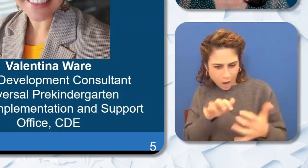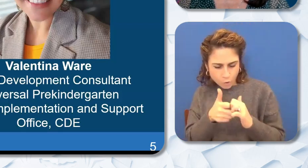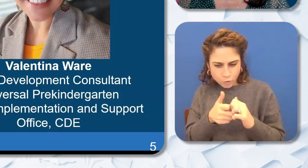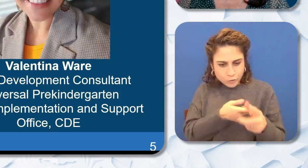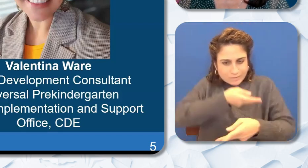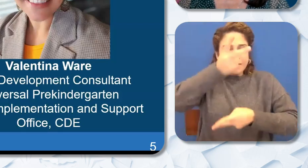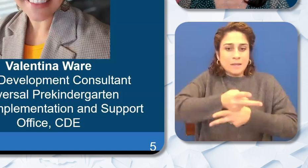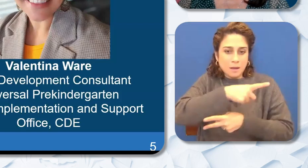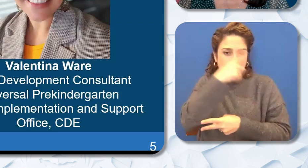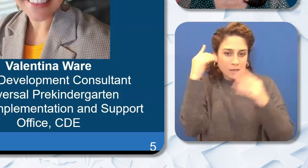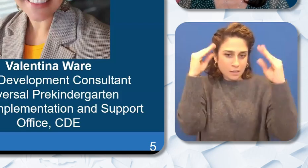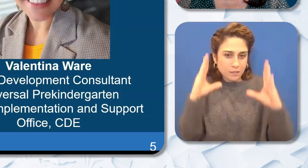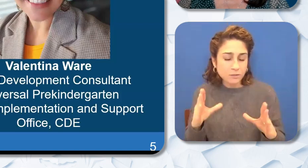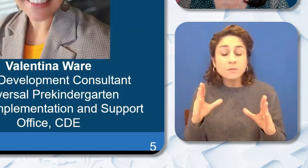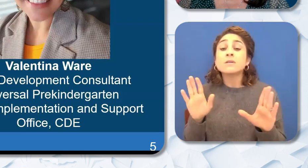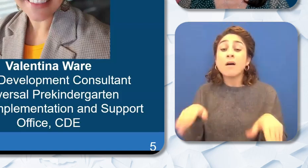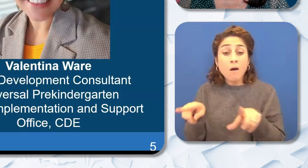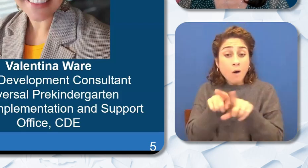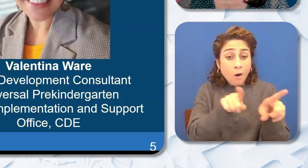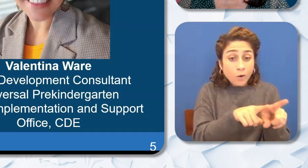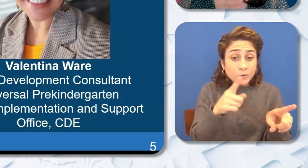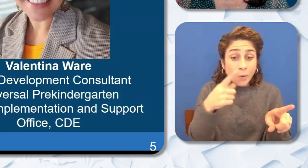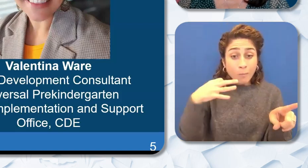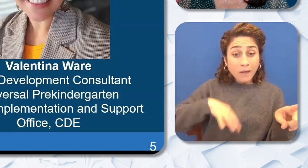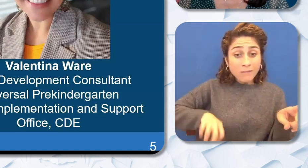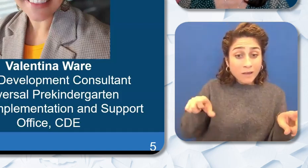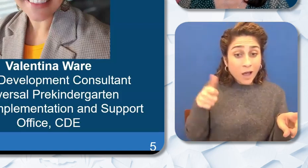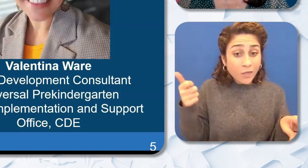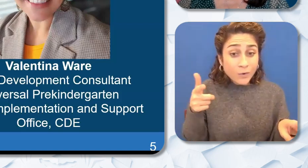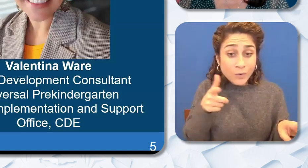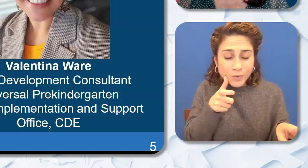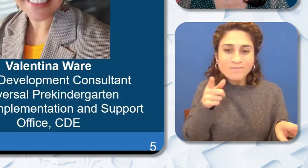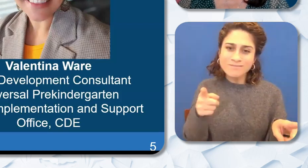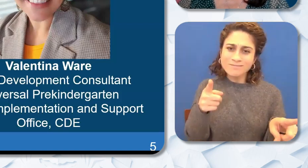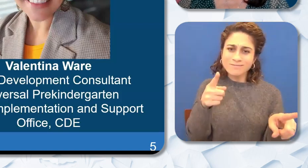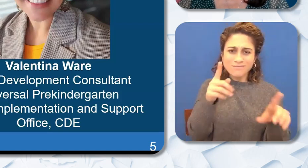But also for the benefit of young children and their families who need to see a reflection of